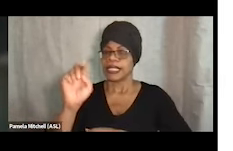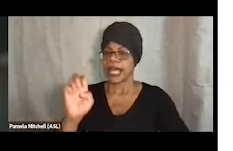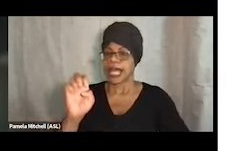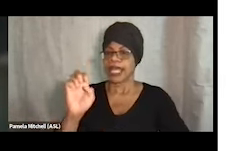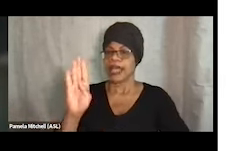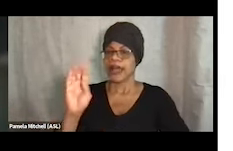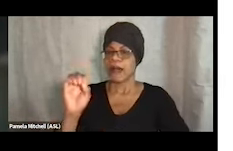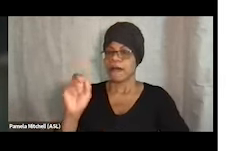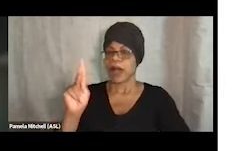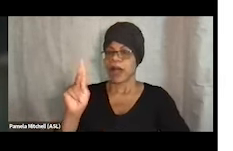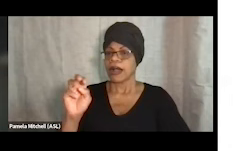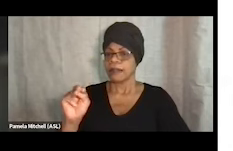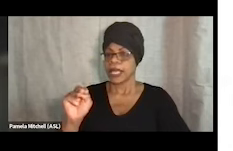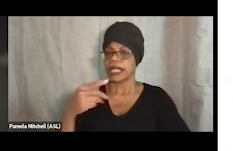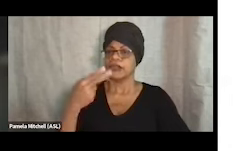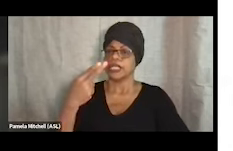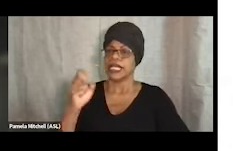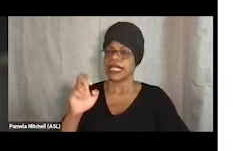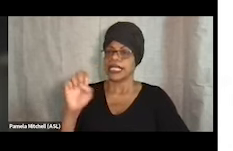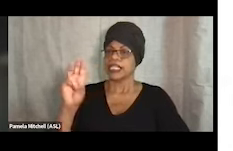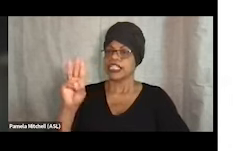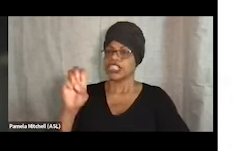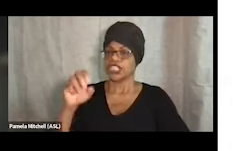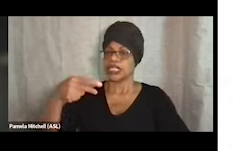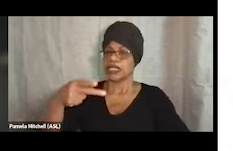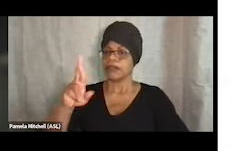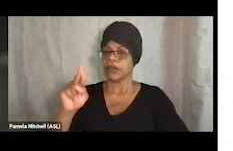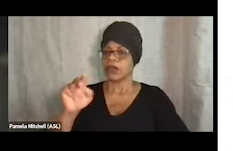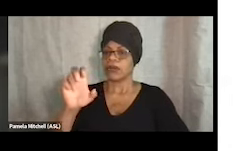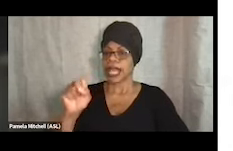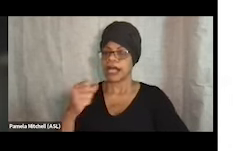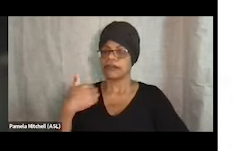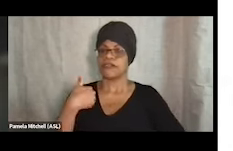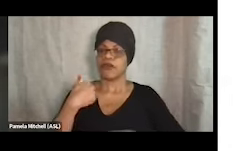I am the Clinical and Quality Improvement Nurse Manager at the National Healthcare for the Homeless Council